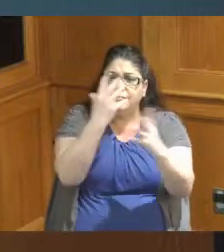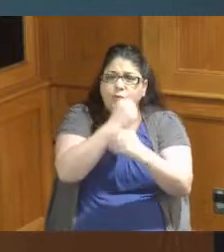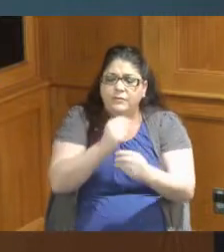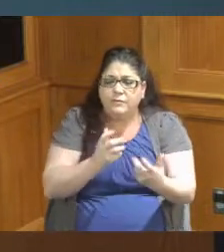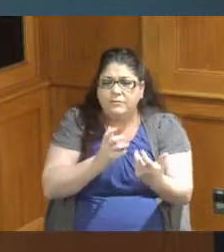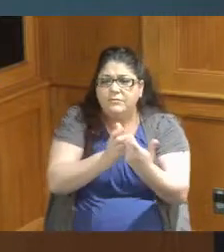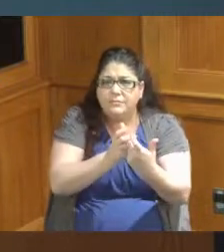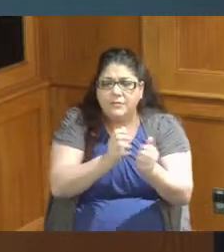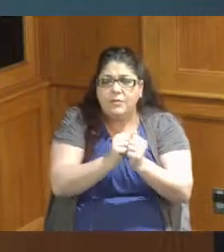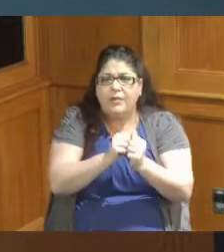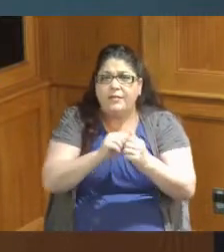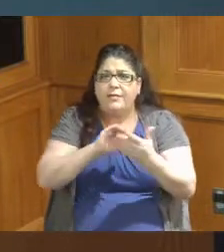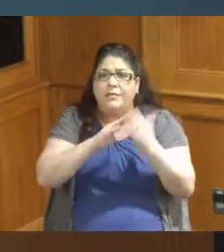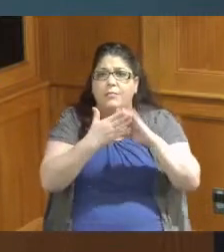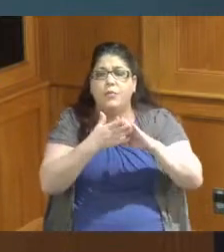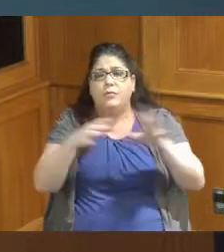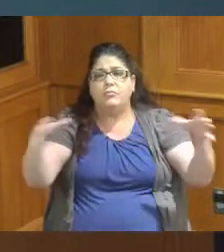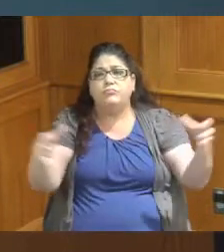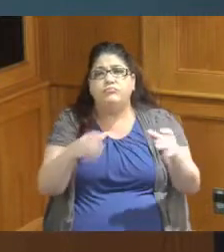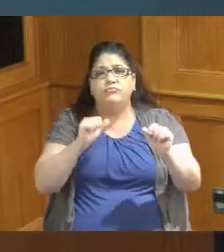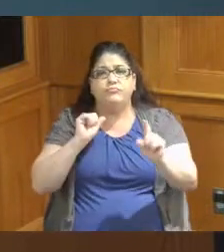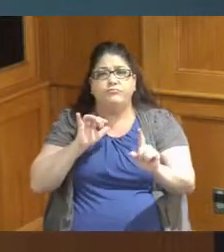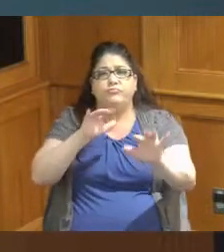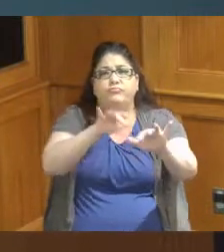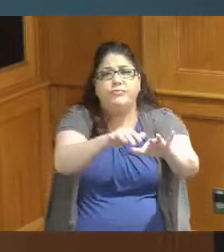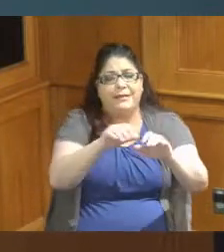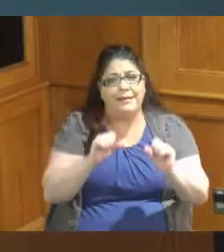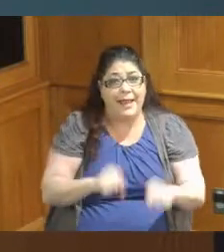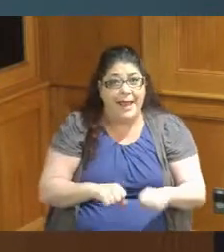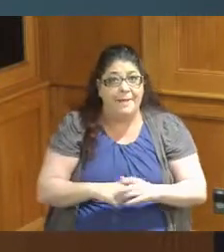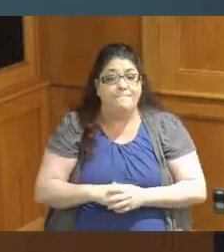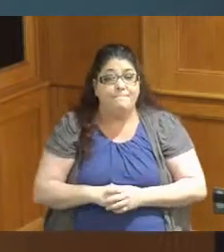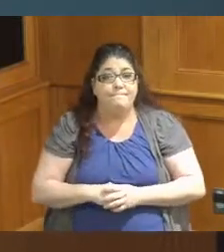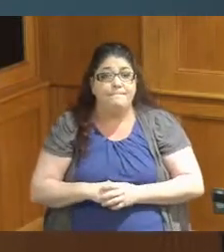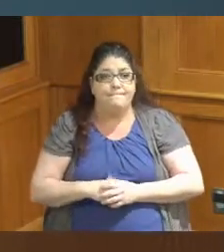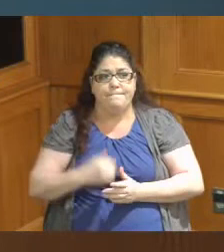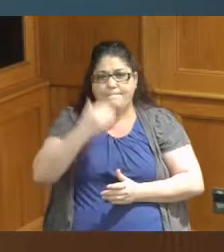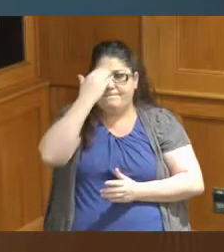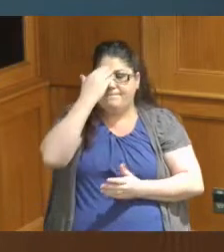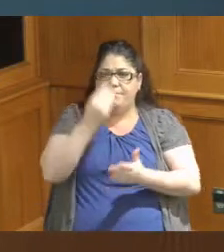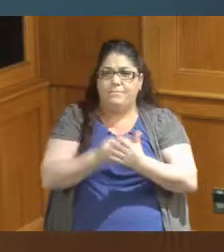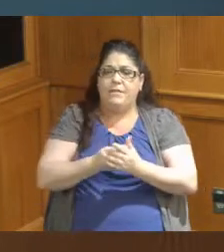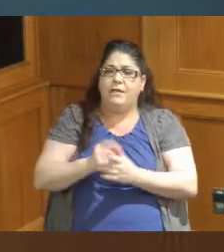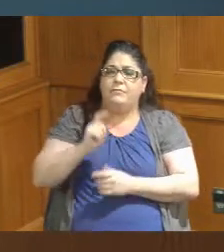where the entire Community around that area can use it I know we put money toward I think bike